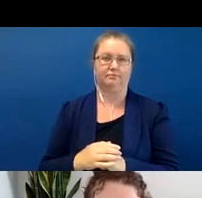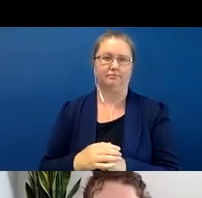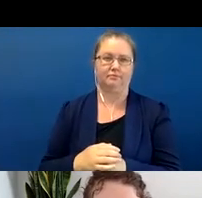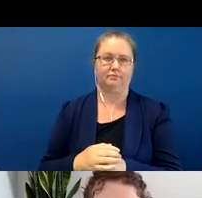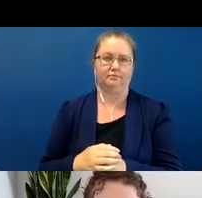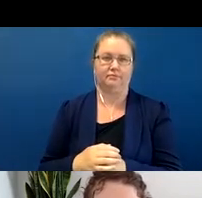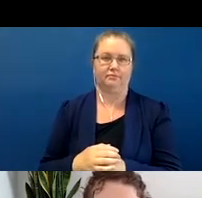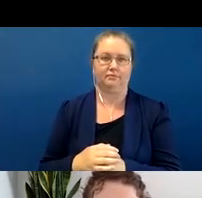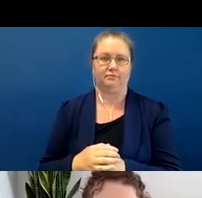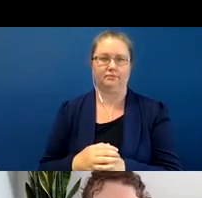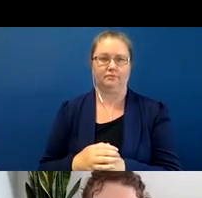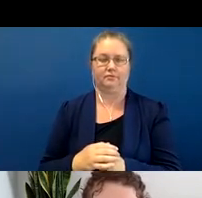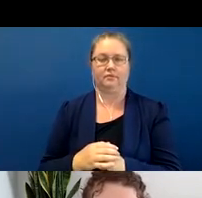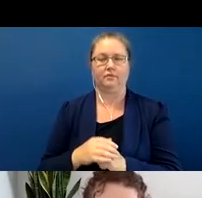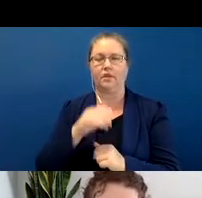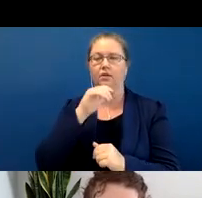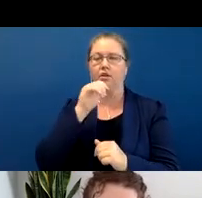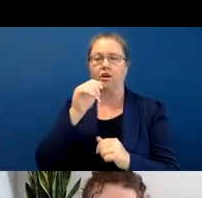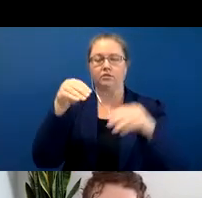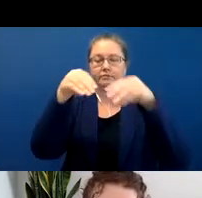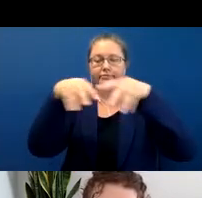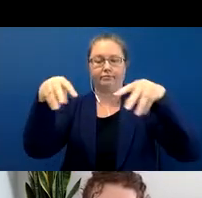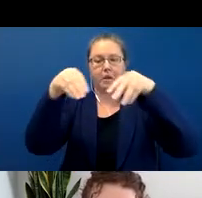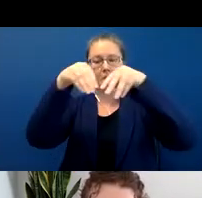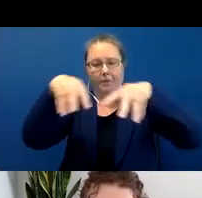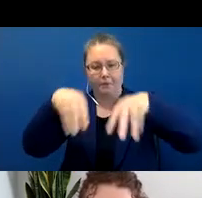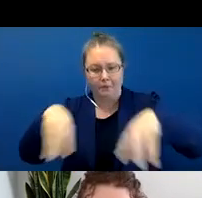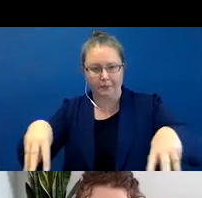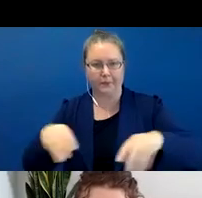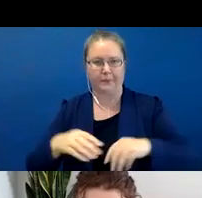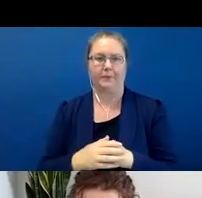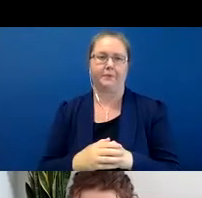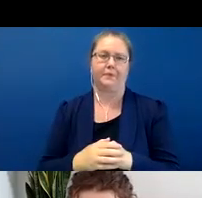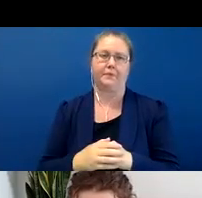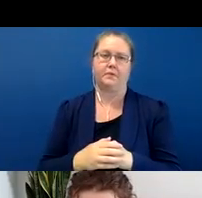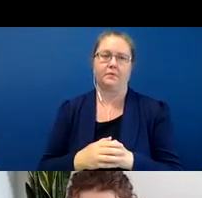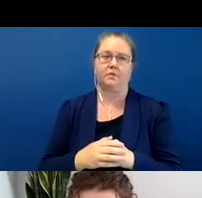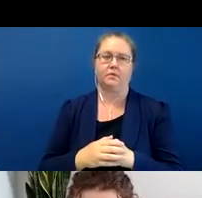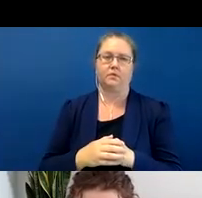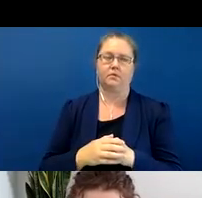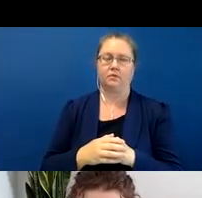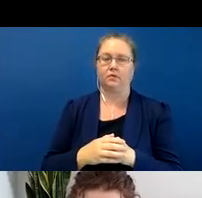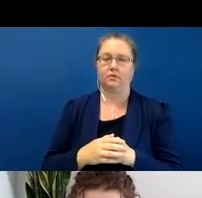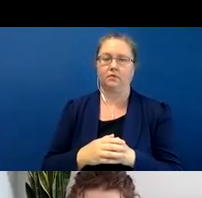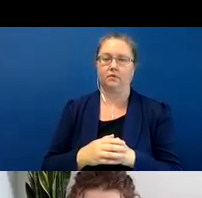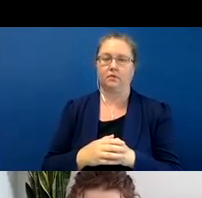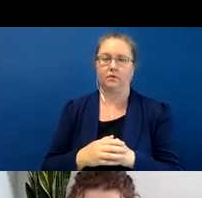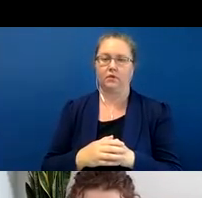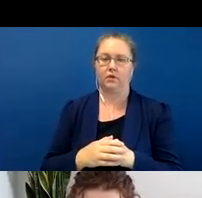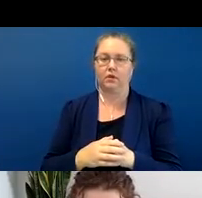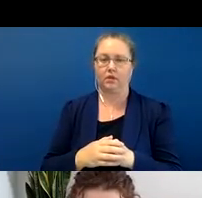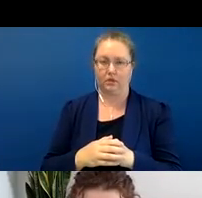makes a finer distinction where we can make a distinction between - as the graph shows